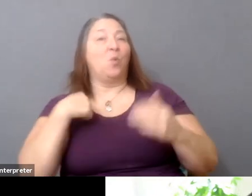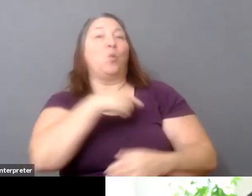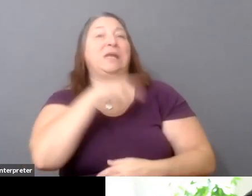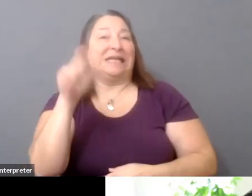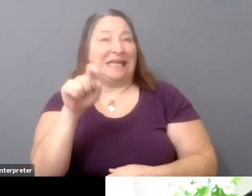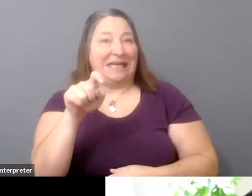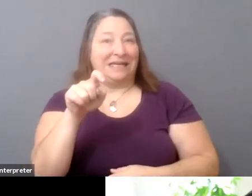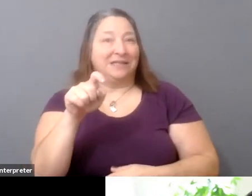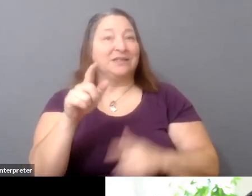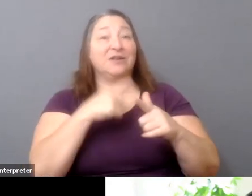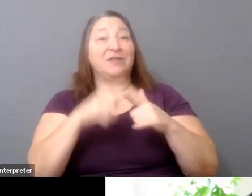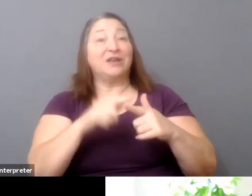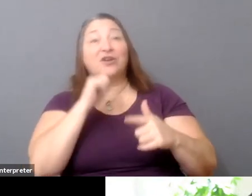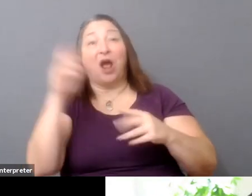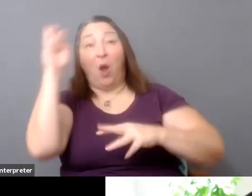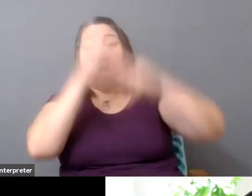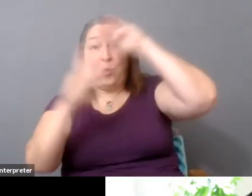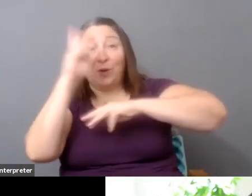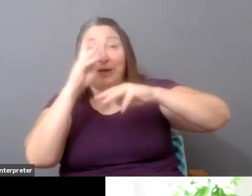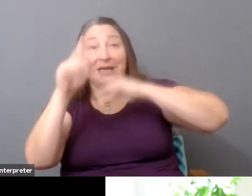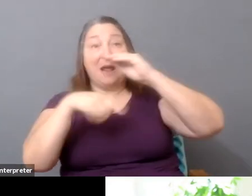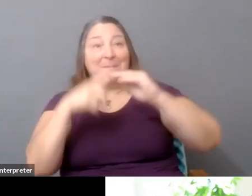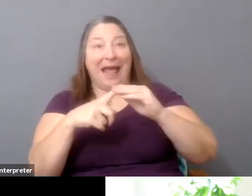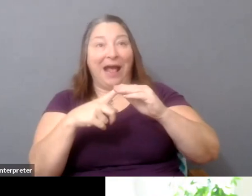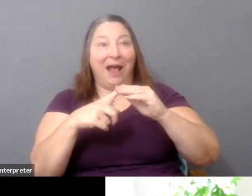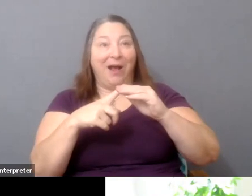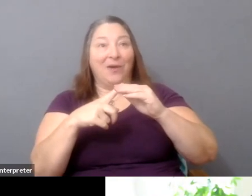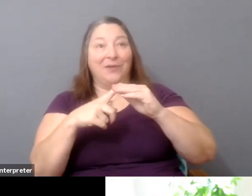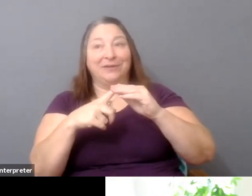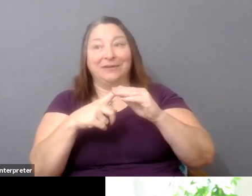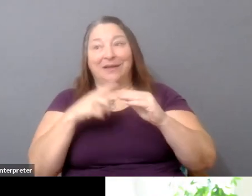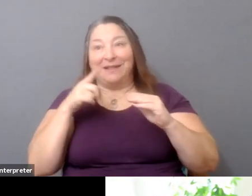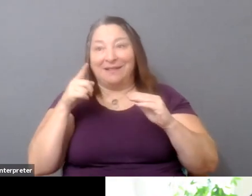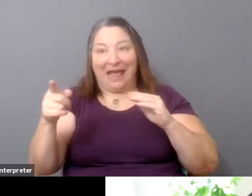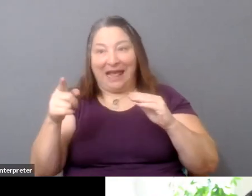the downstream monetization of the thing-- you're not beholden to that mathematical equation in order